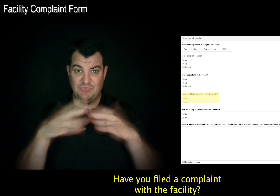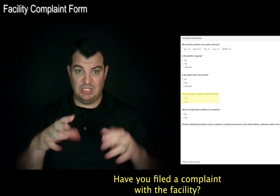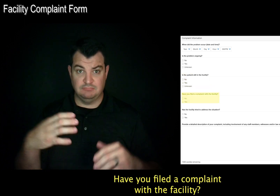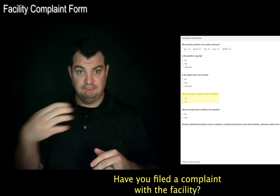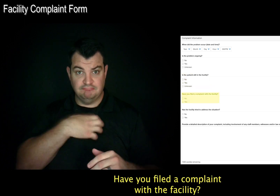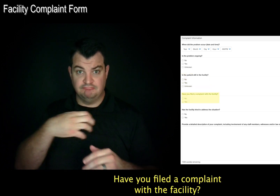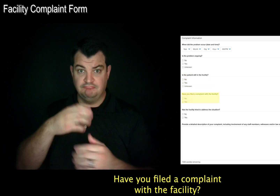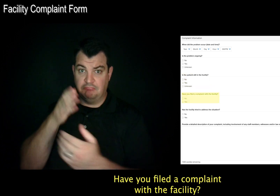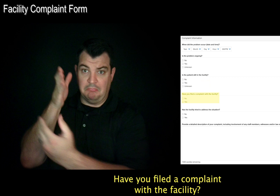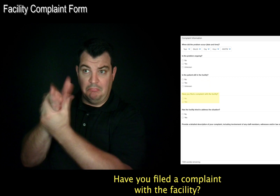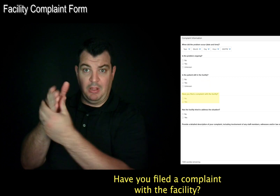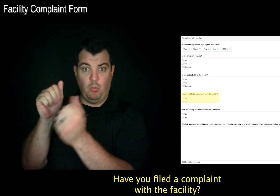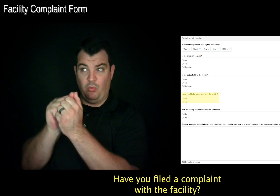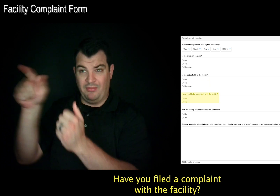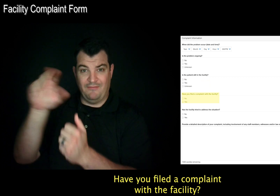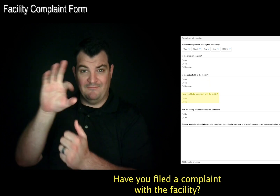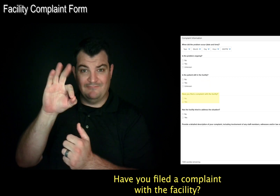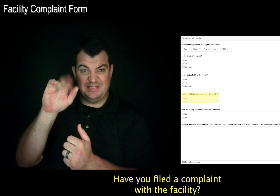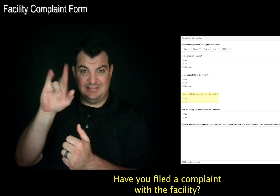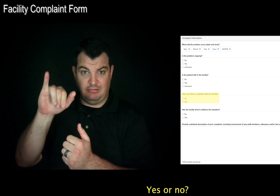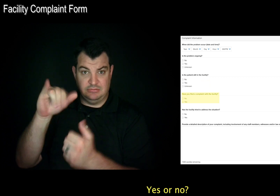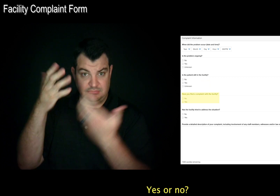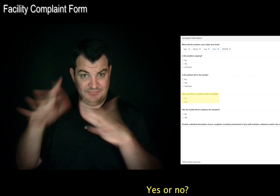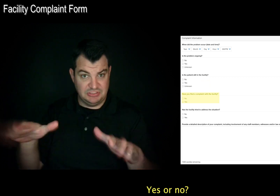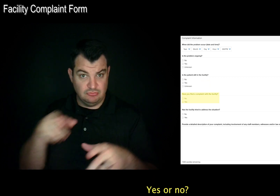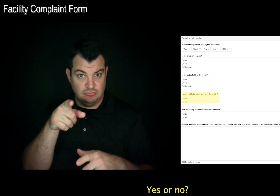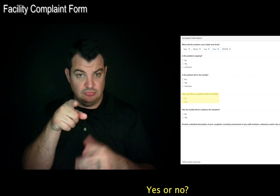Have you filed a complaint with the facility? Yes or no?